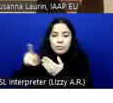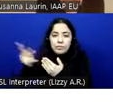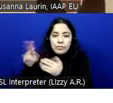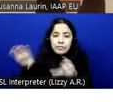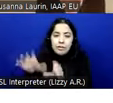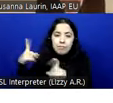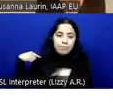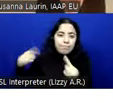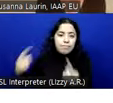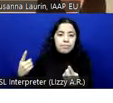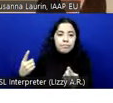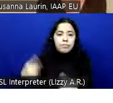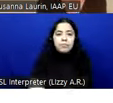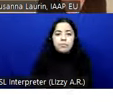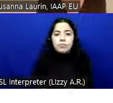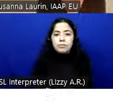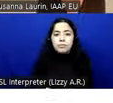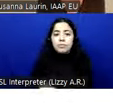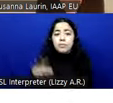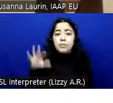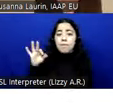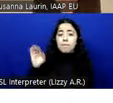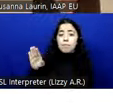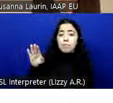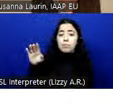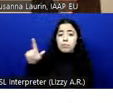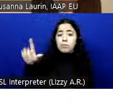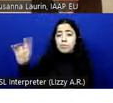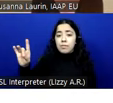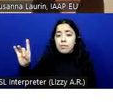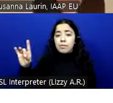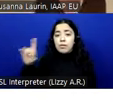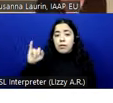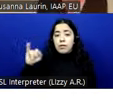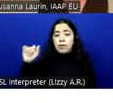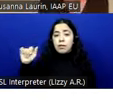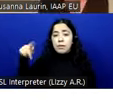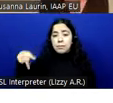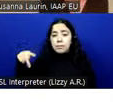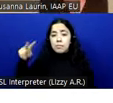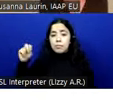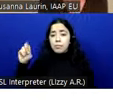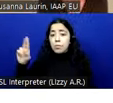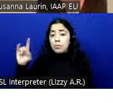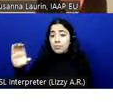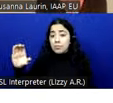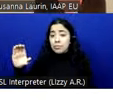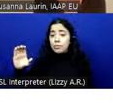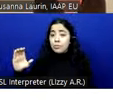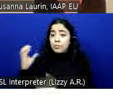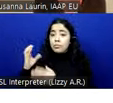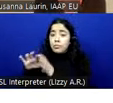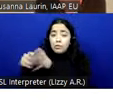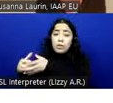On the 28th of February, the IAAP Nordic chapter is presenting an accessible documents